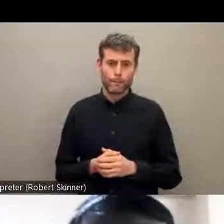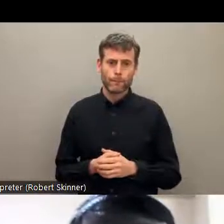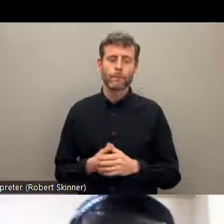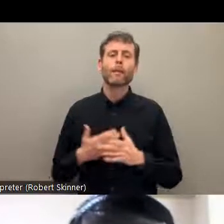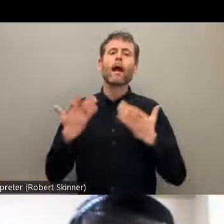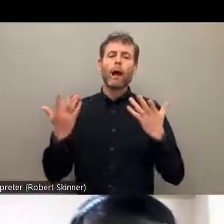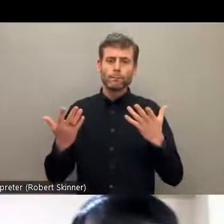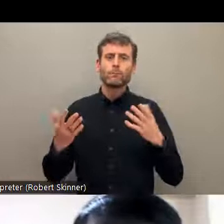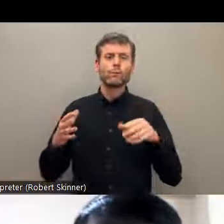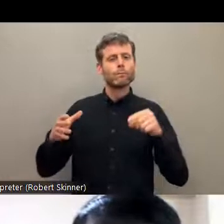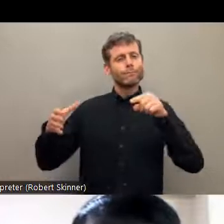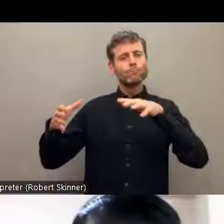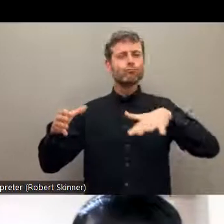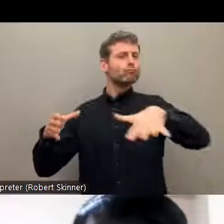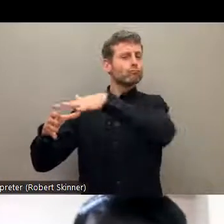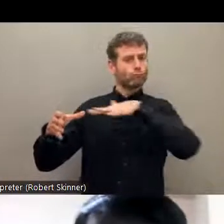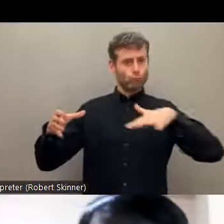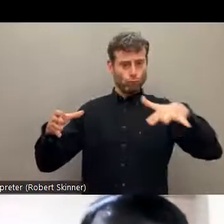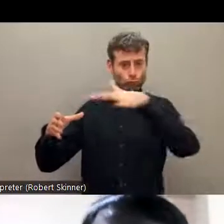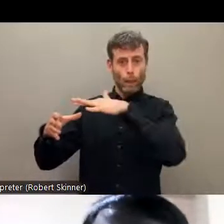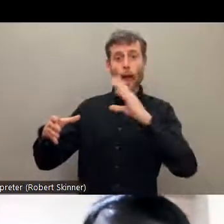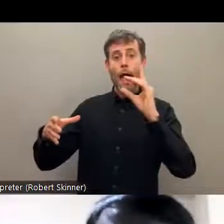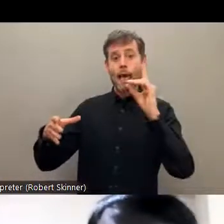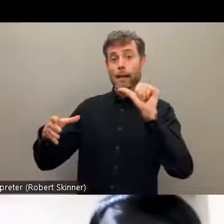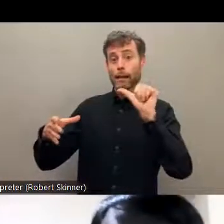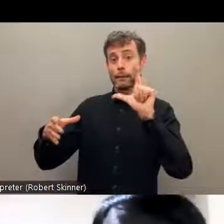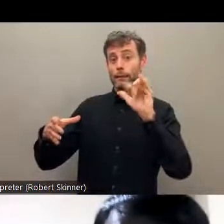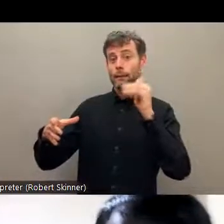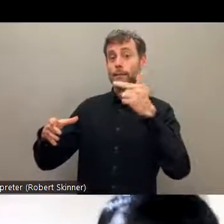now let me go to the people with disabilities